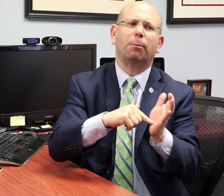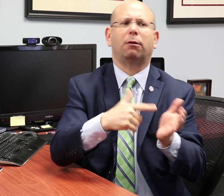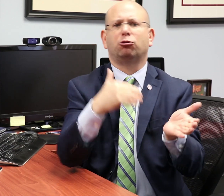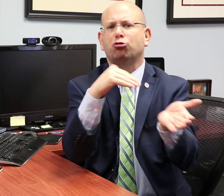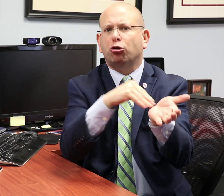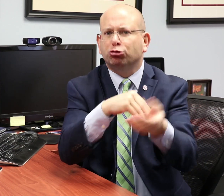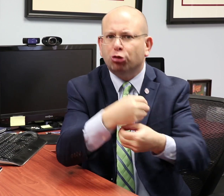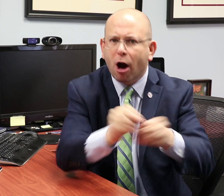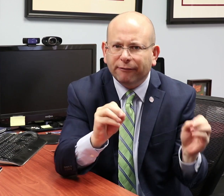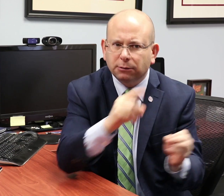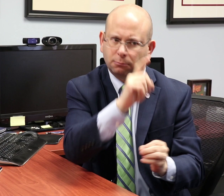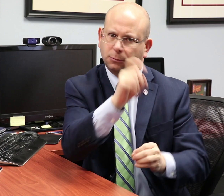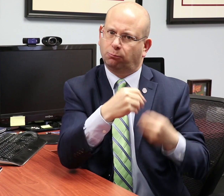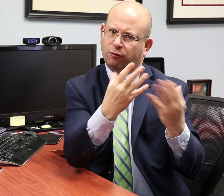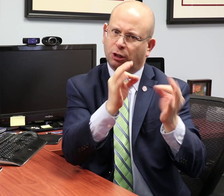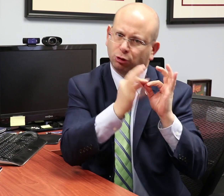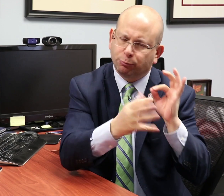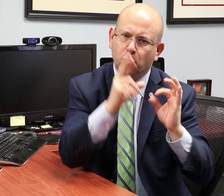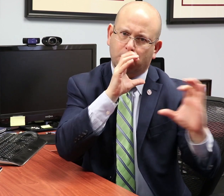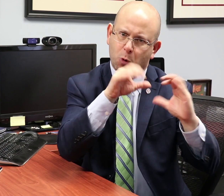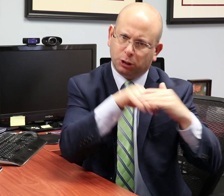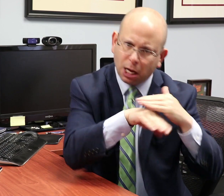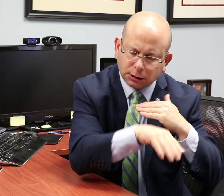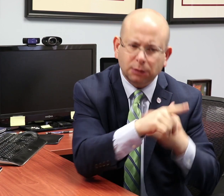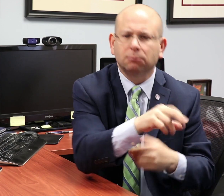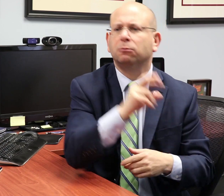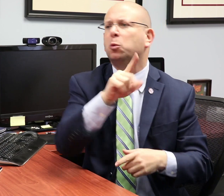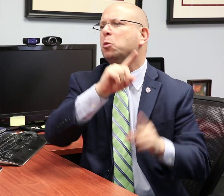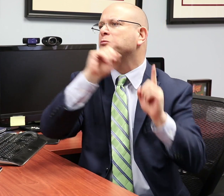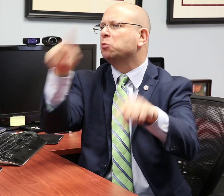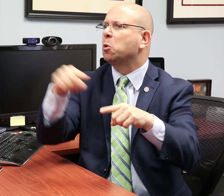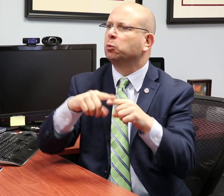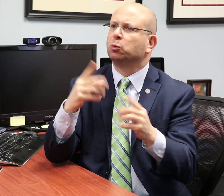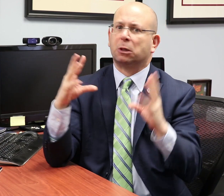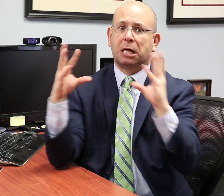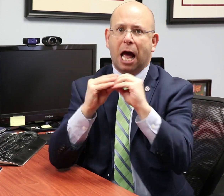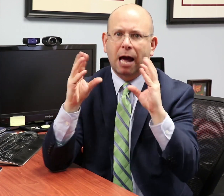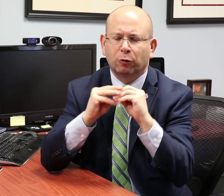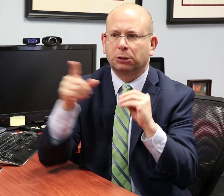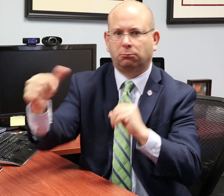providing interpreters or equal communication access such as at the doctor's office or at conferences.